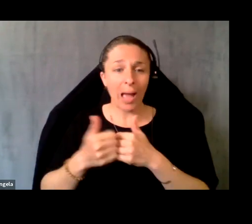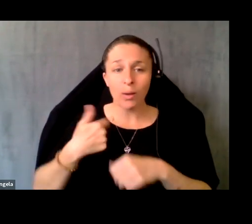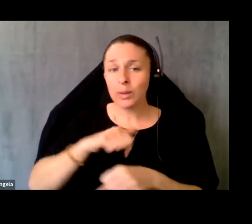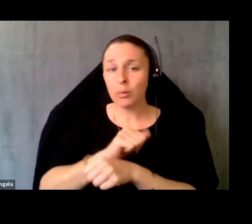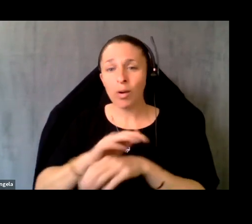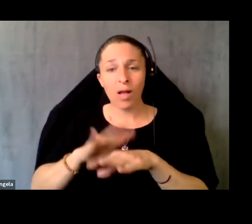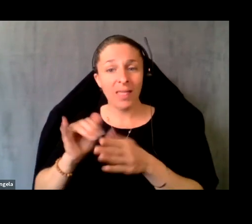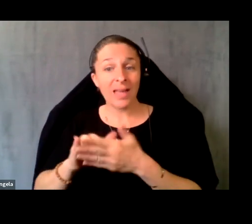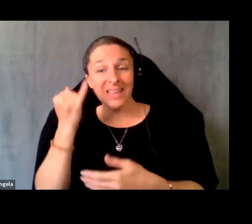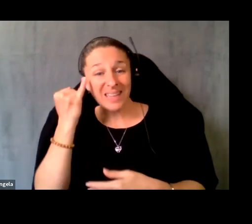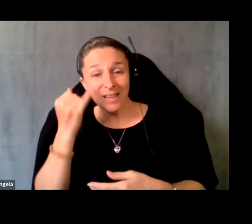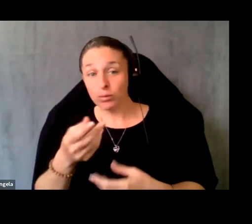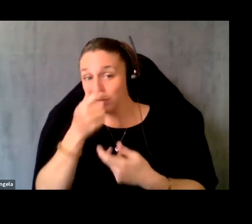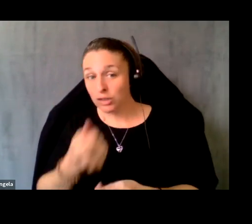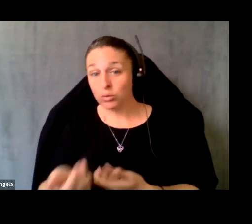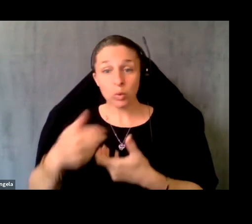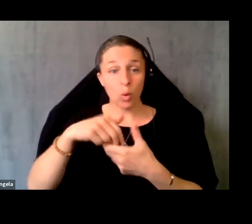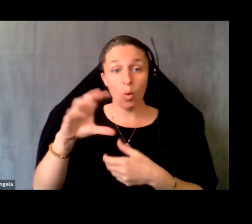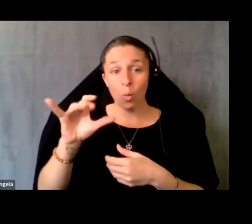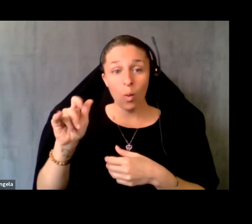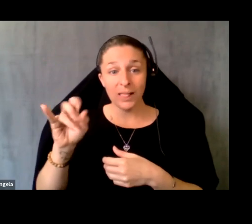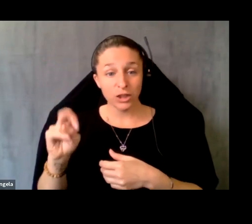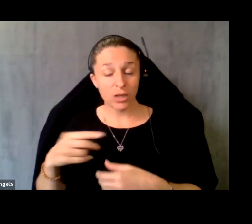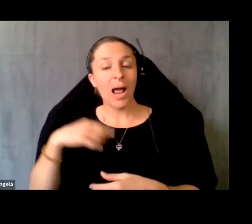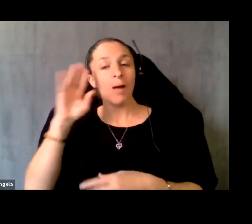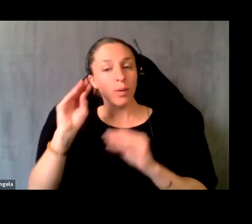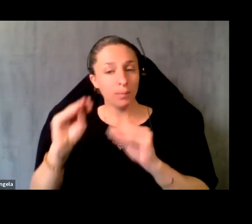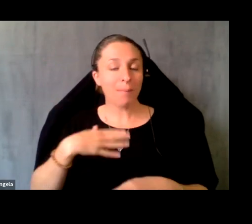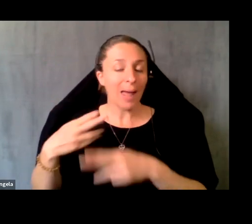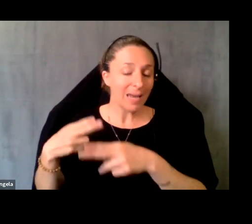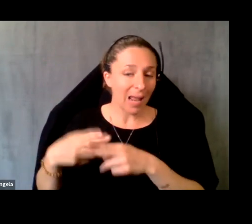in joining the coalition like Marissa, I’ll put my name, my email into the chat,